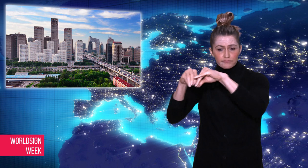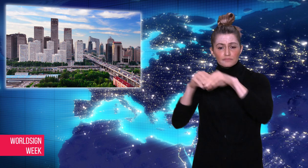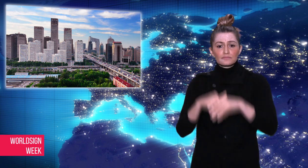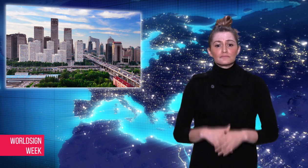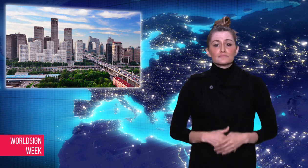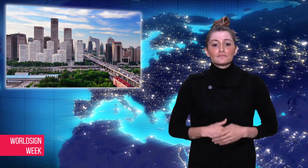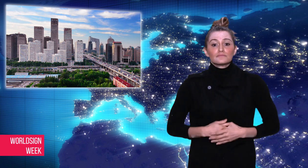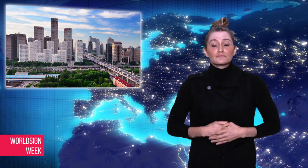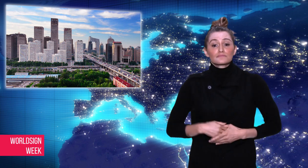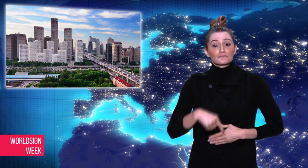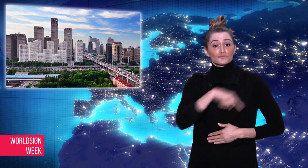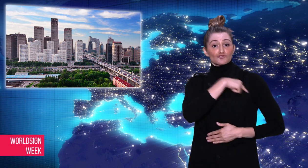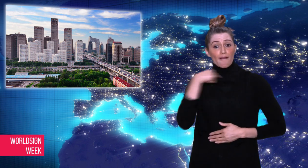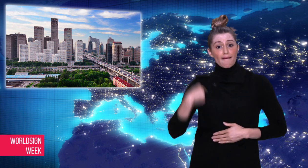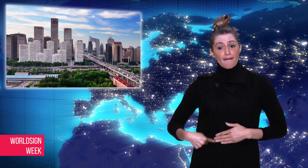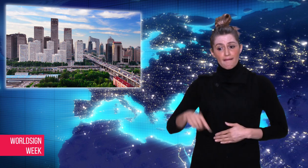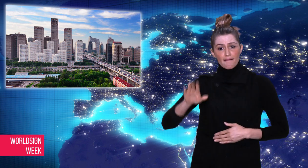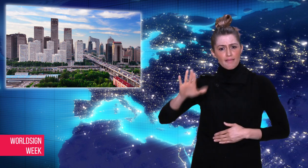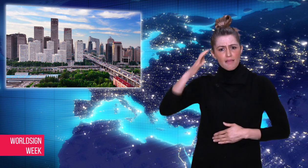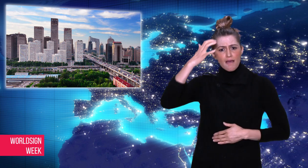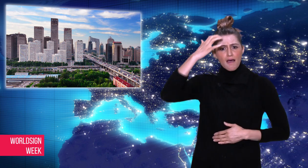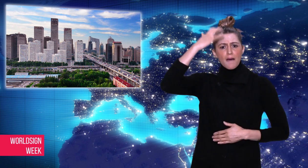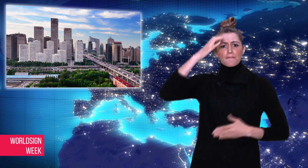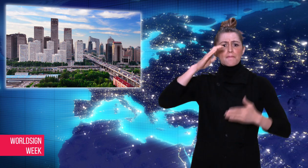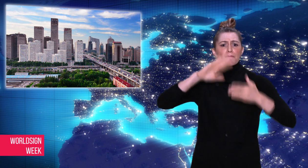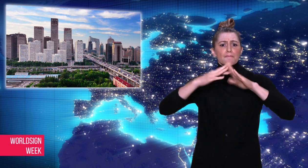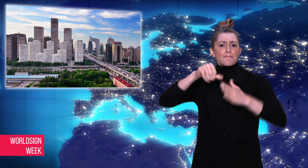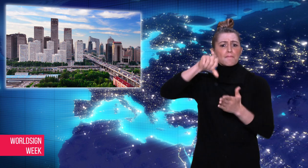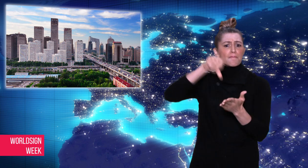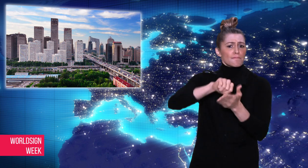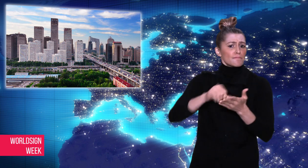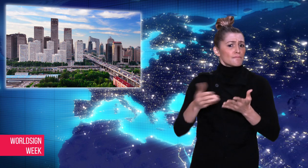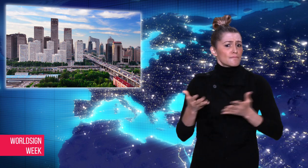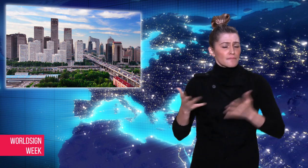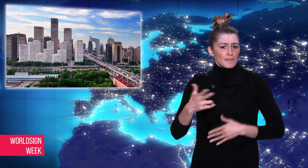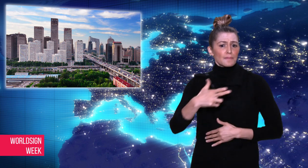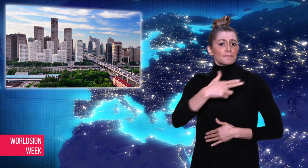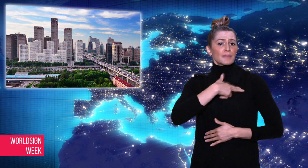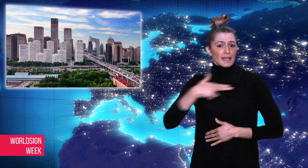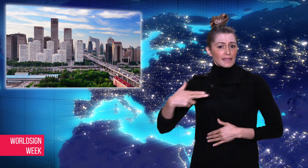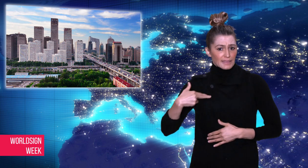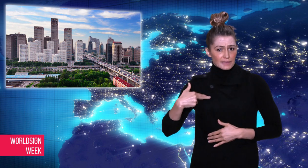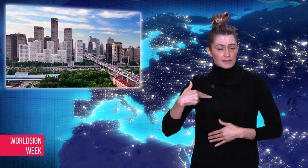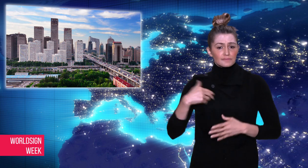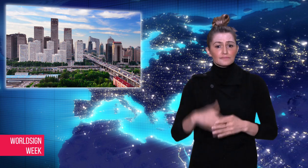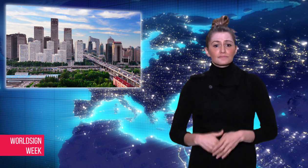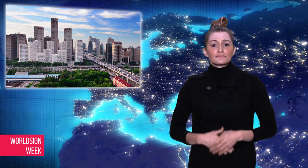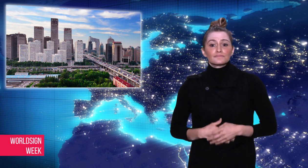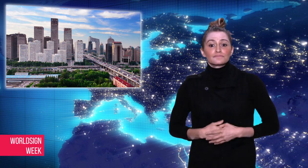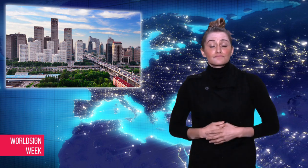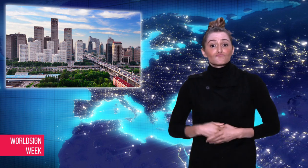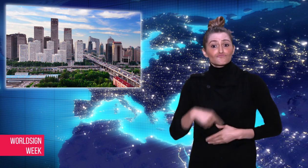Beijing is the capital city of China.